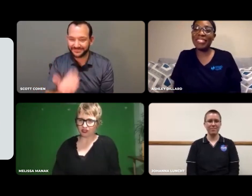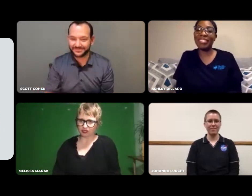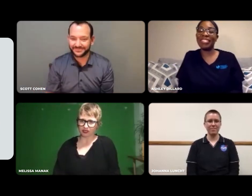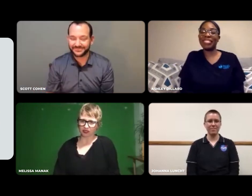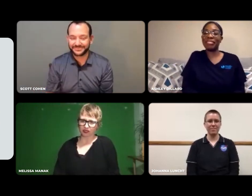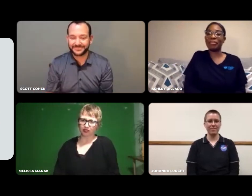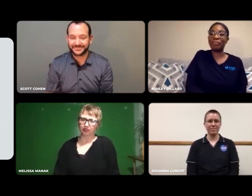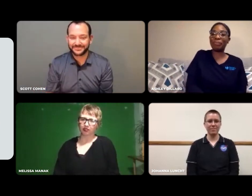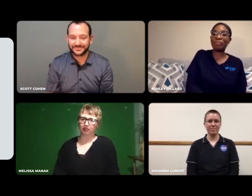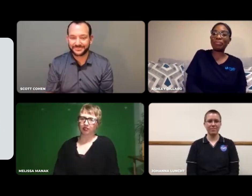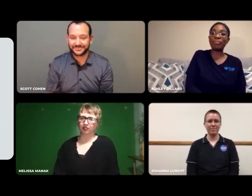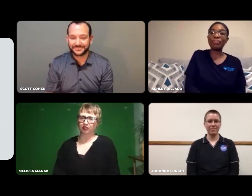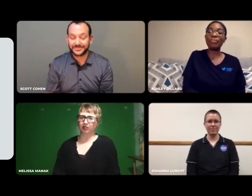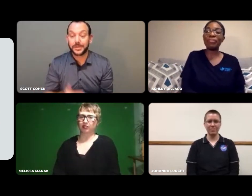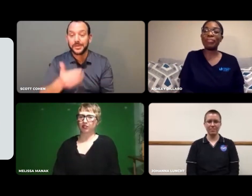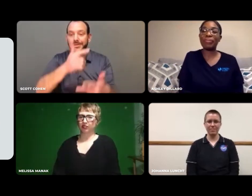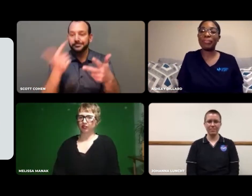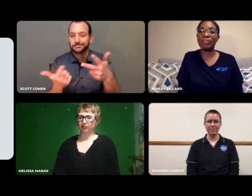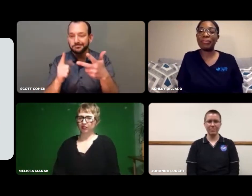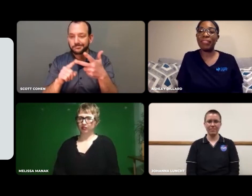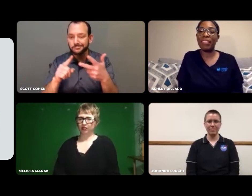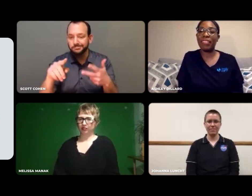Now our third panelist, Melissa.